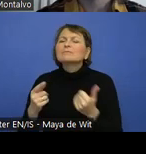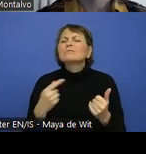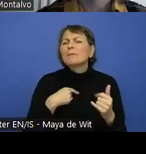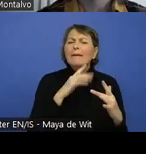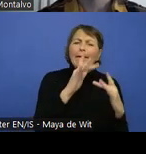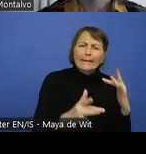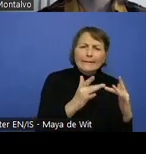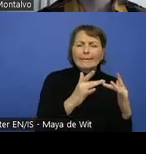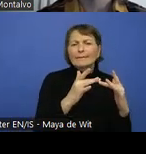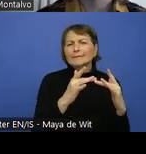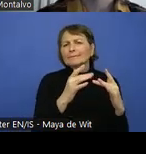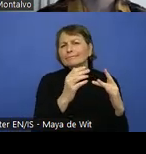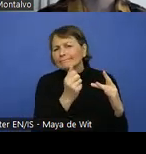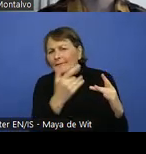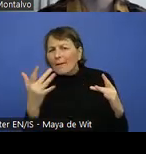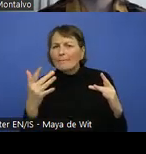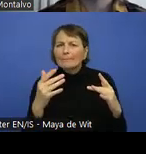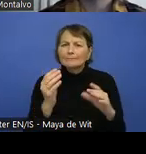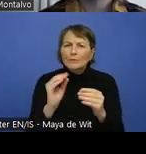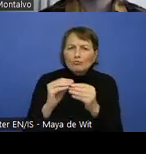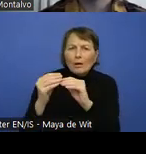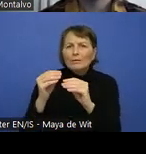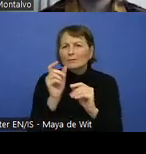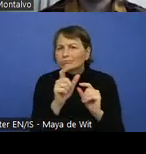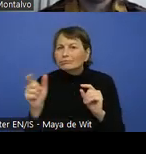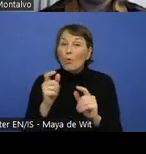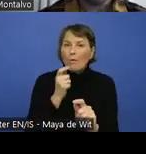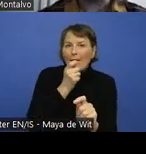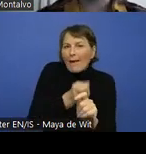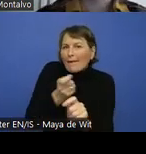Some products or applications as well.